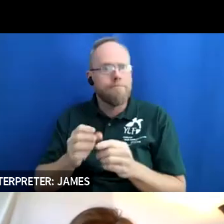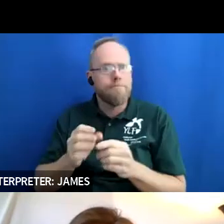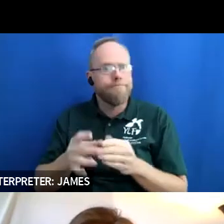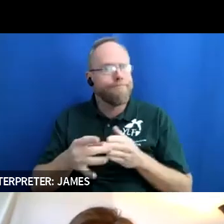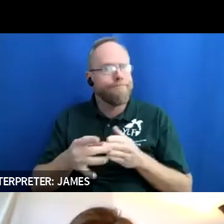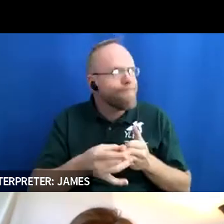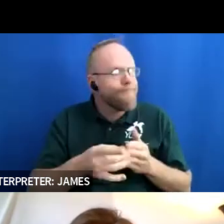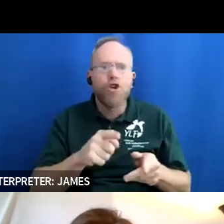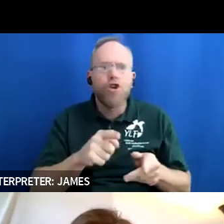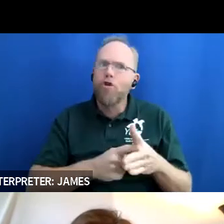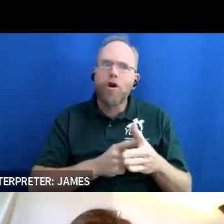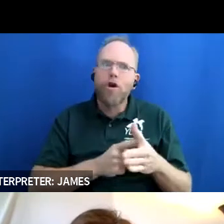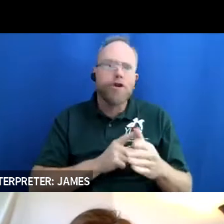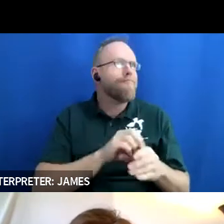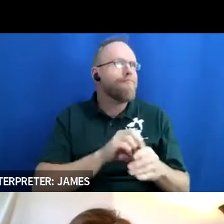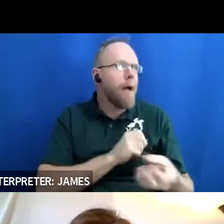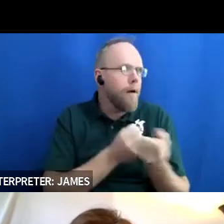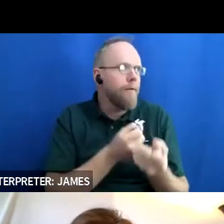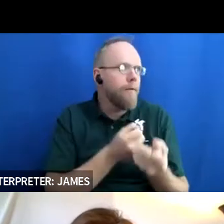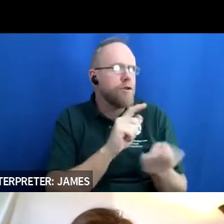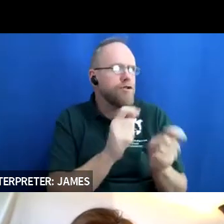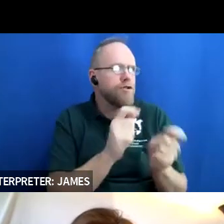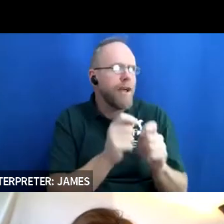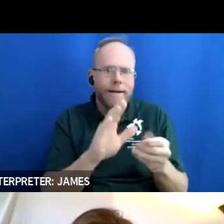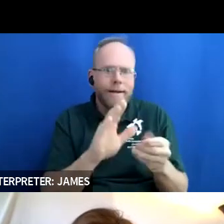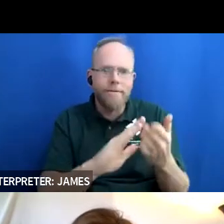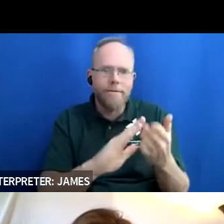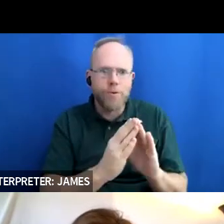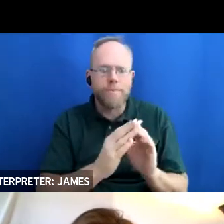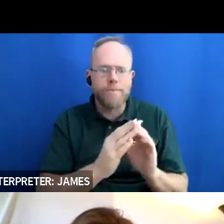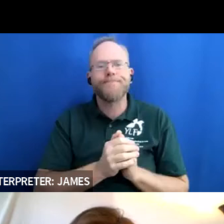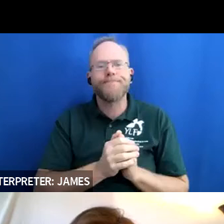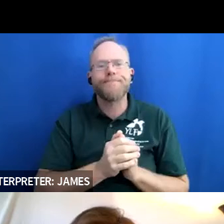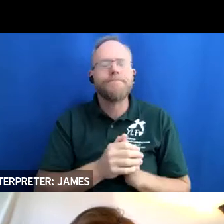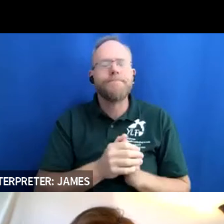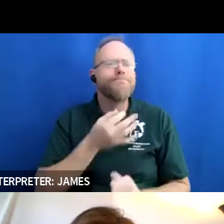um we're going to talk about you know how how the the other alumni that are on our call today can